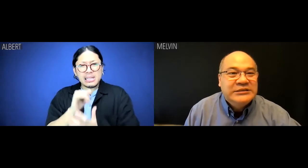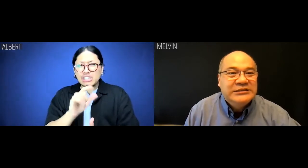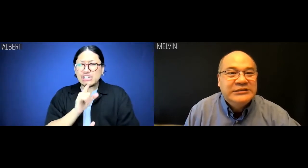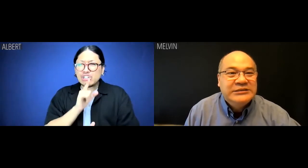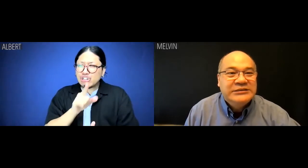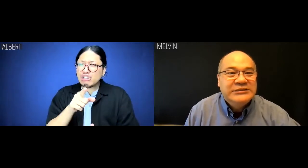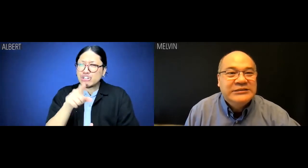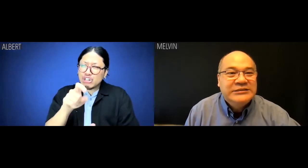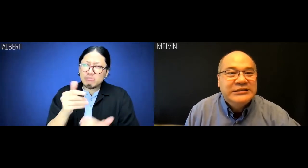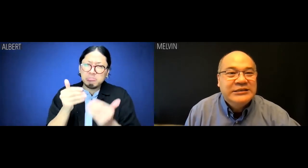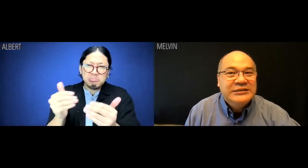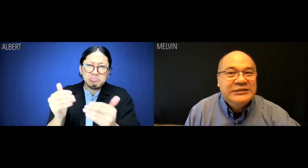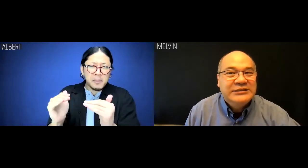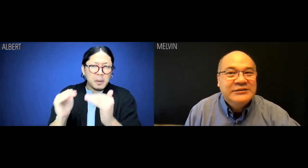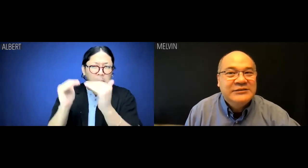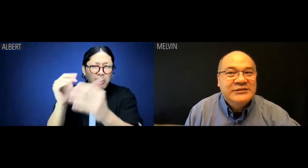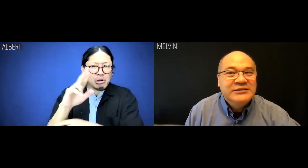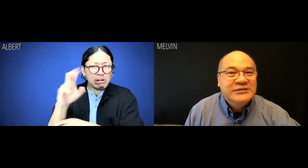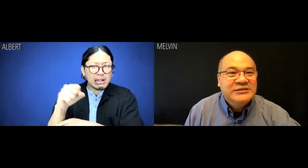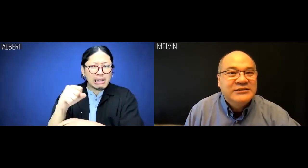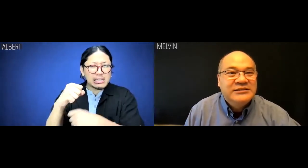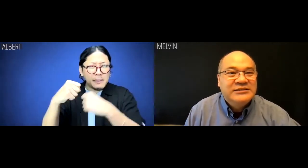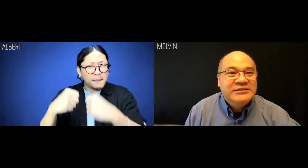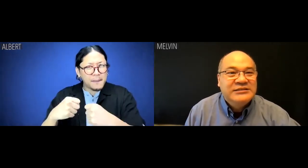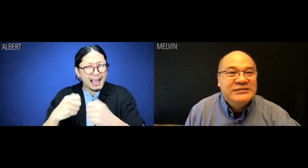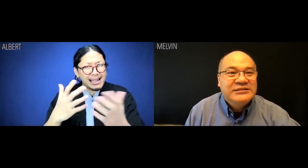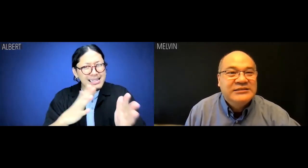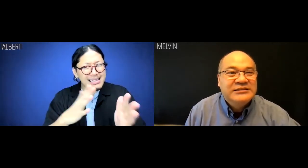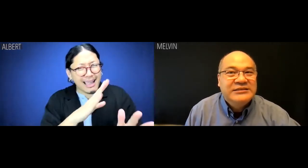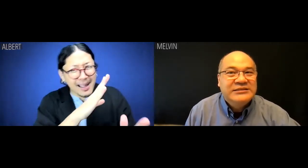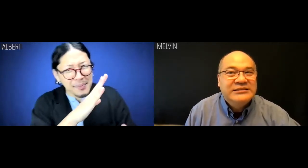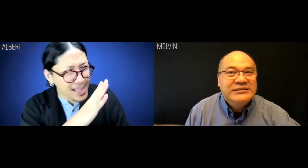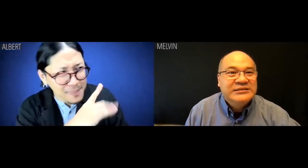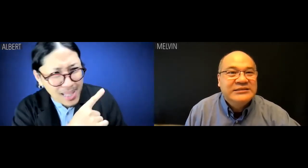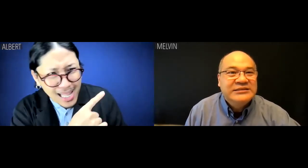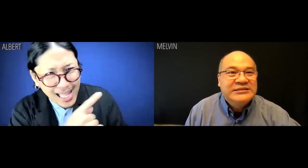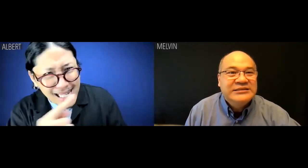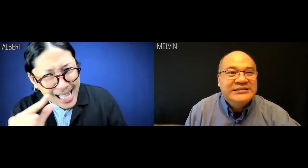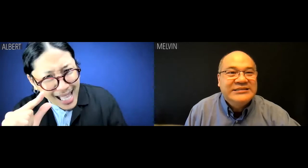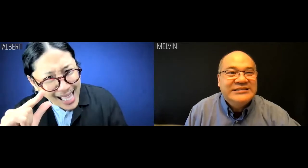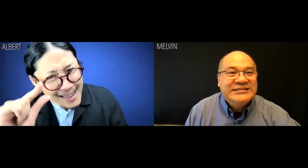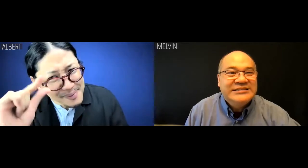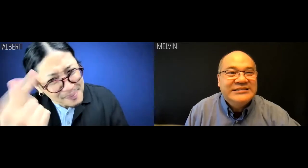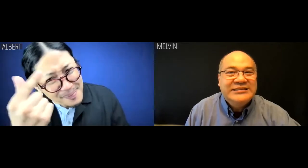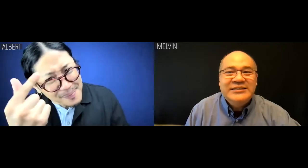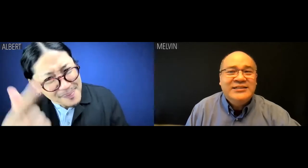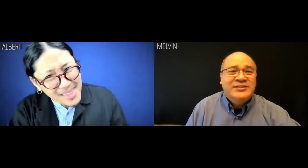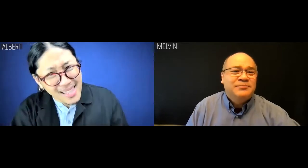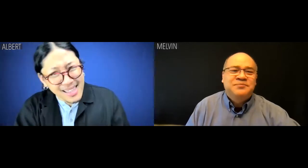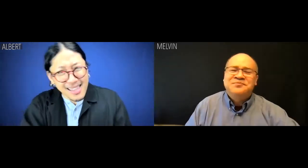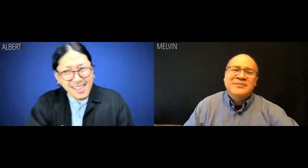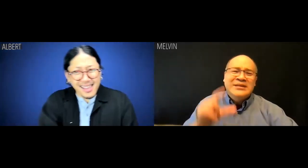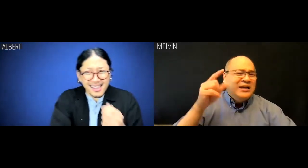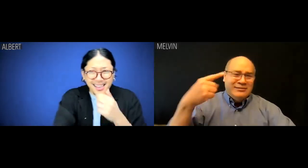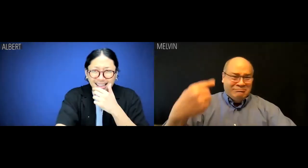I'm not so sure you should promote Russ the Bus. Russ the Bus is kind of an idiot.